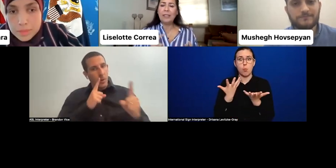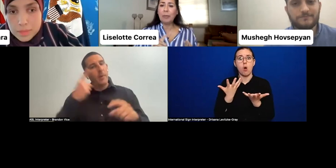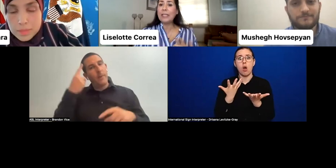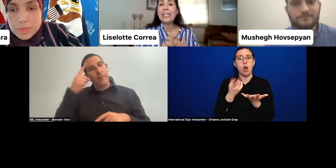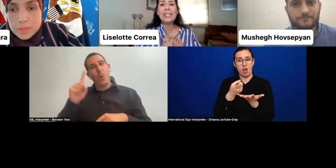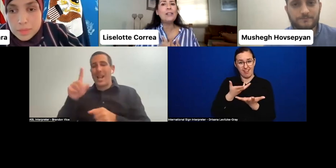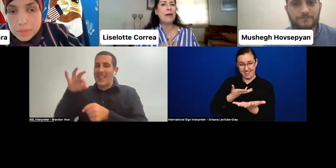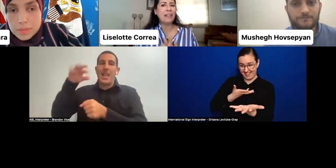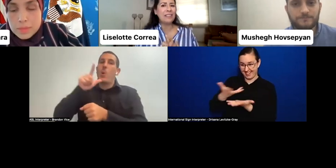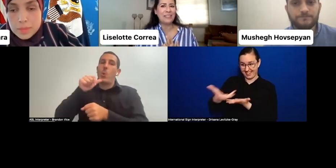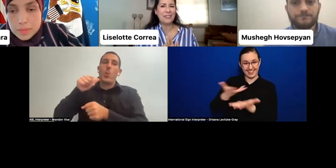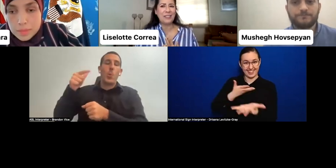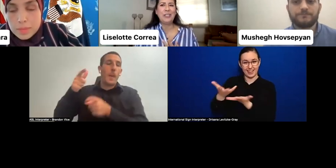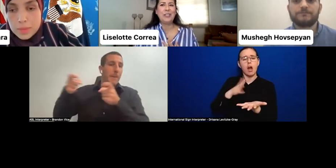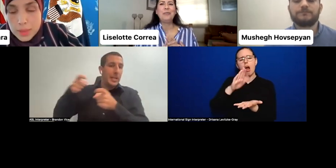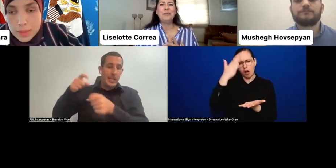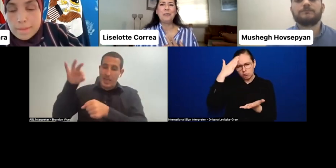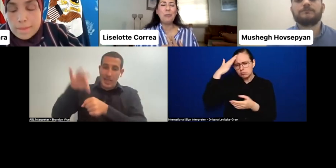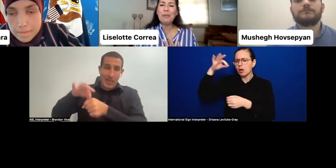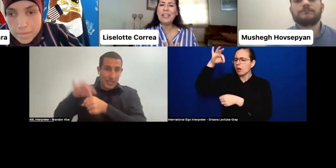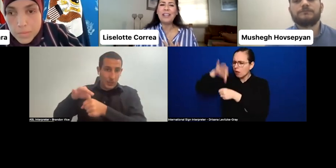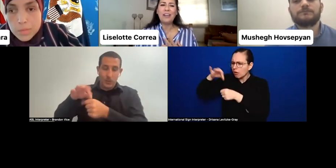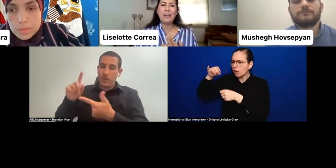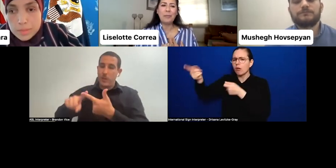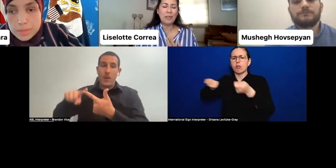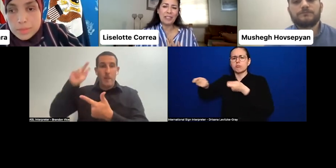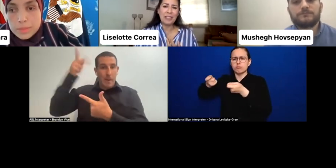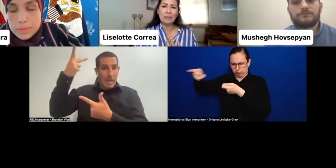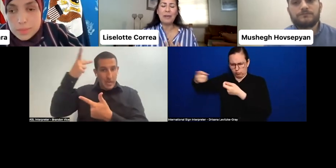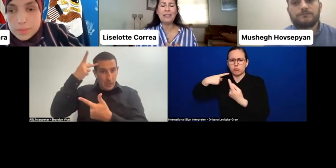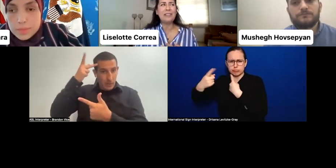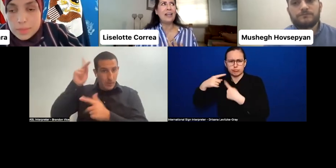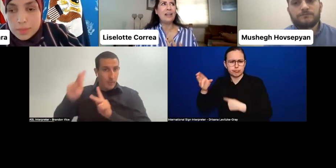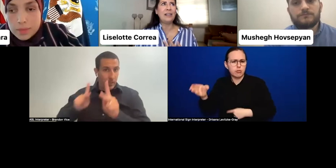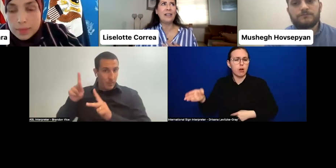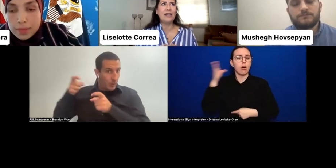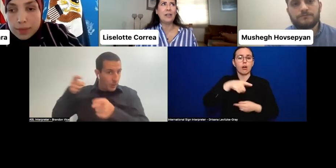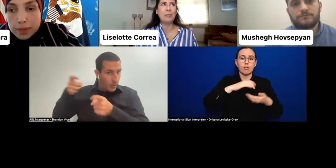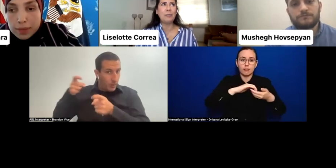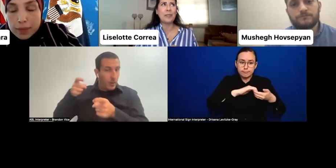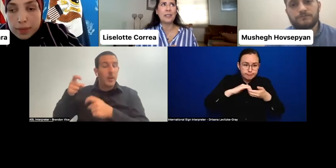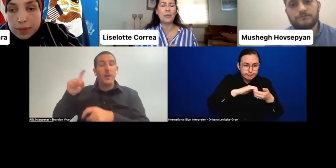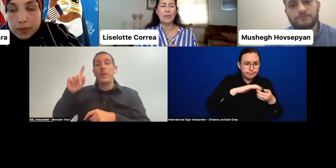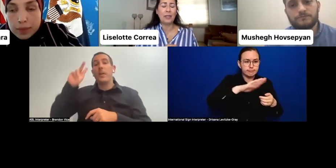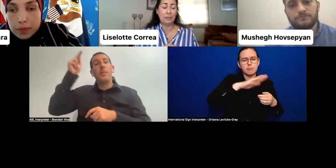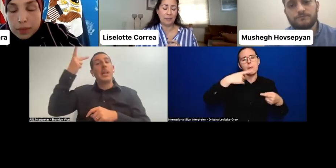The political parties, probably the political parties